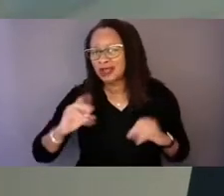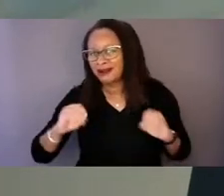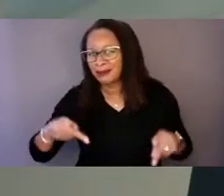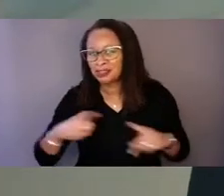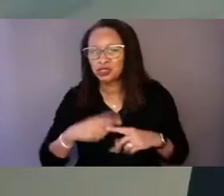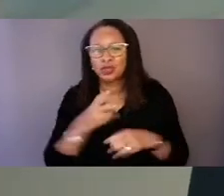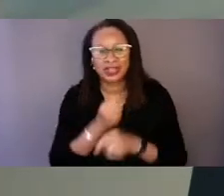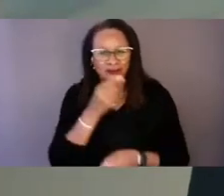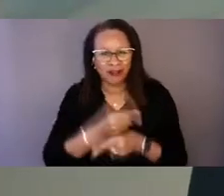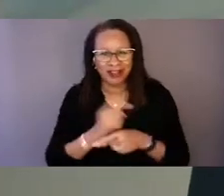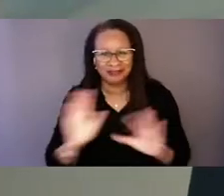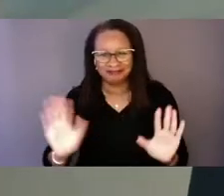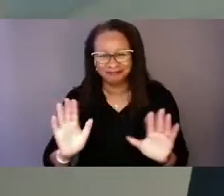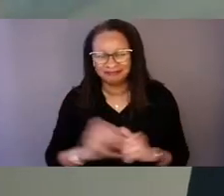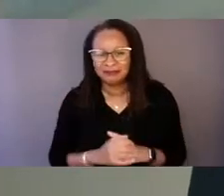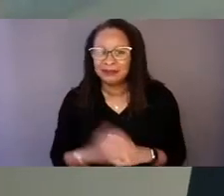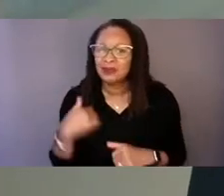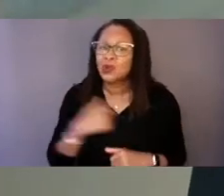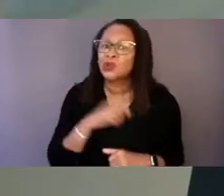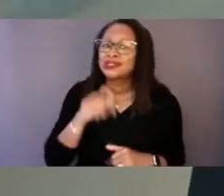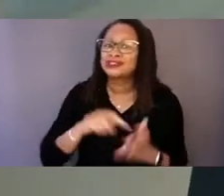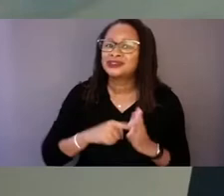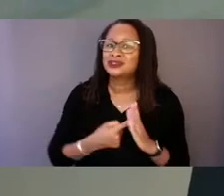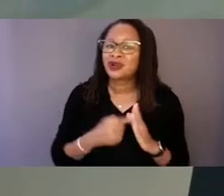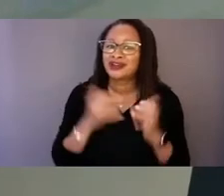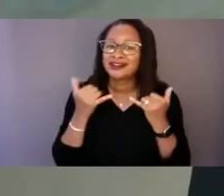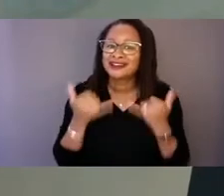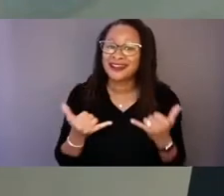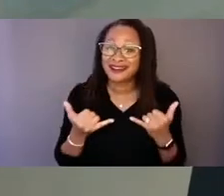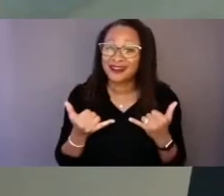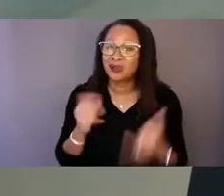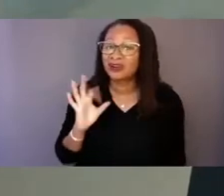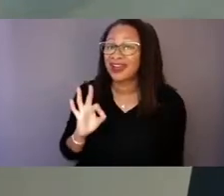so we need to start 988 equitably.